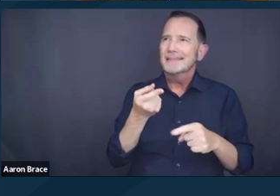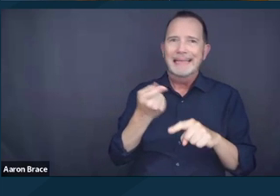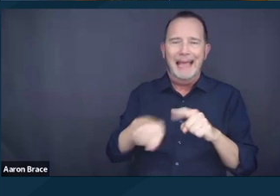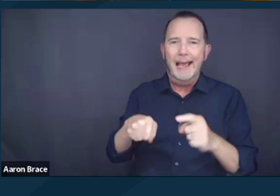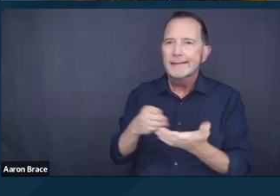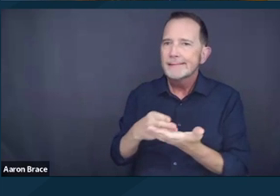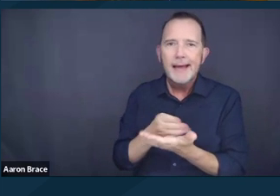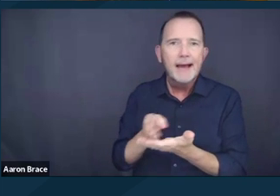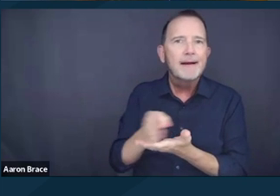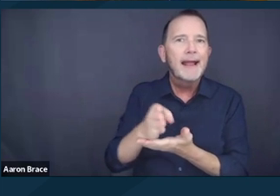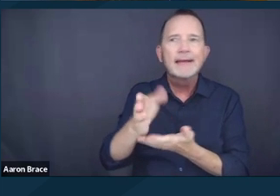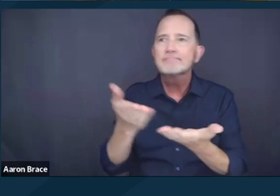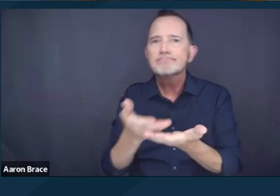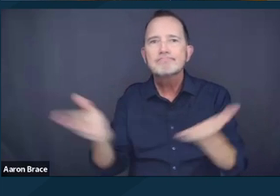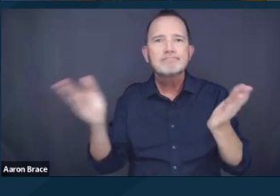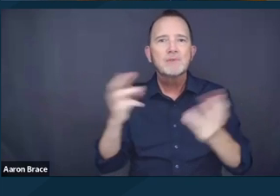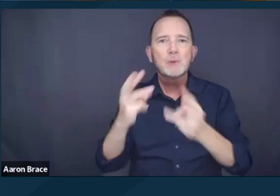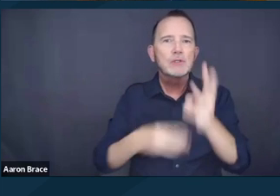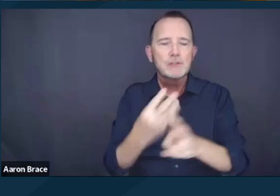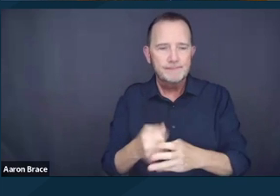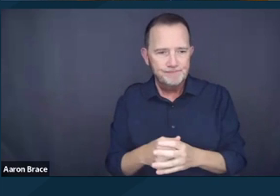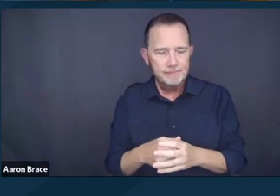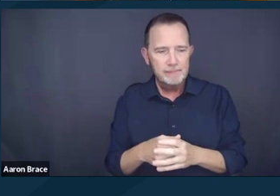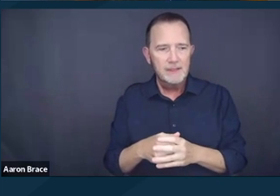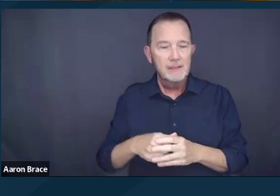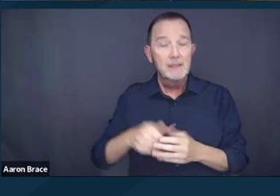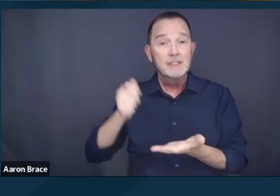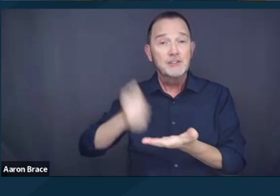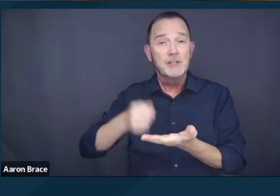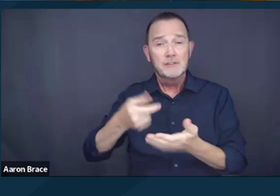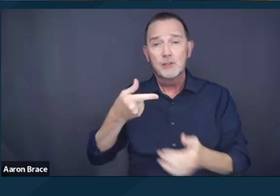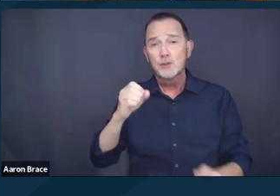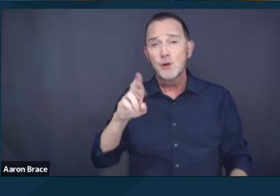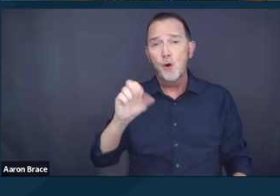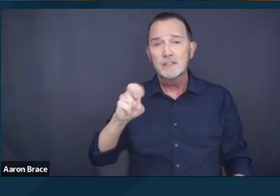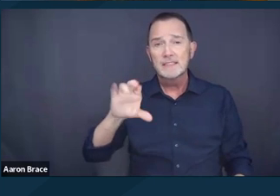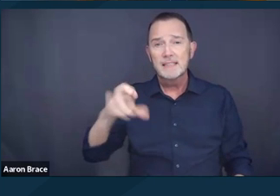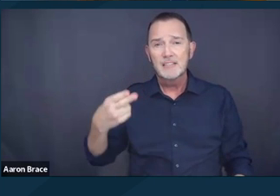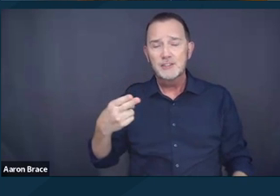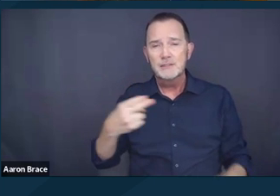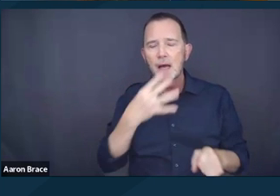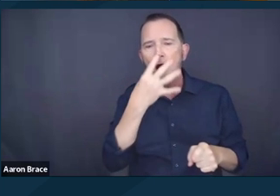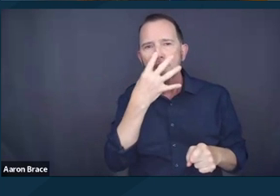about how Justice Gorsuch impending the majority decision, abandoned the context and arc of the human experience